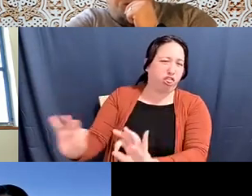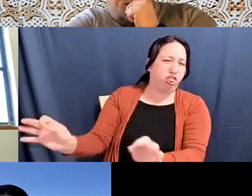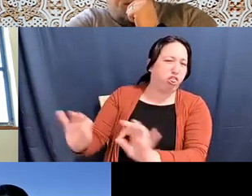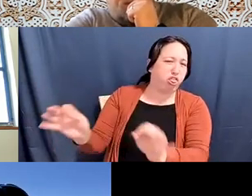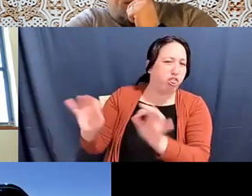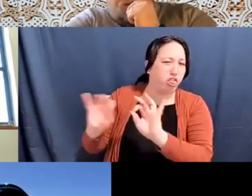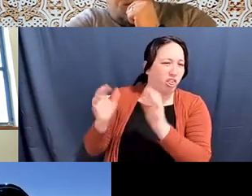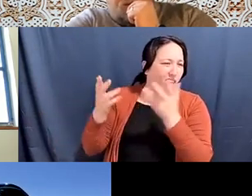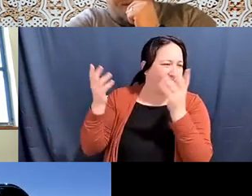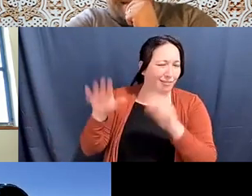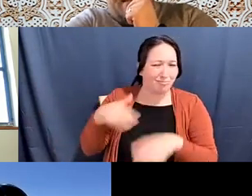Katherine Lee: like a book driven